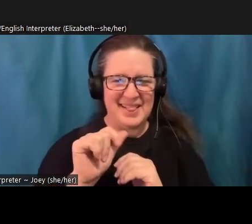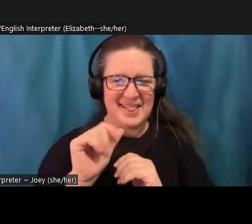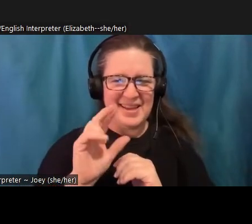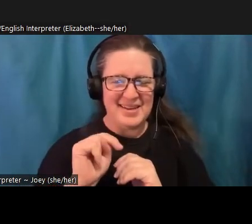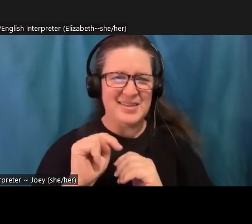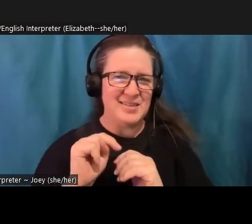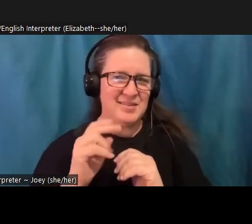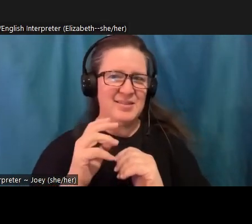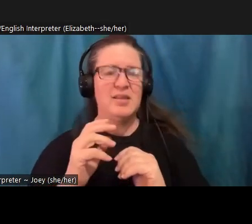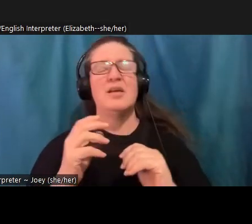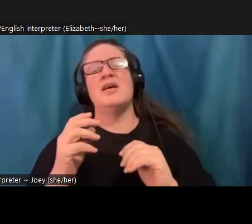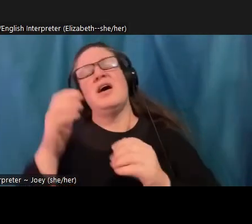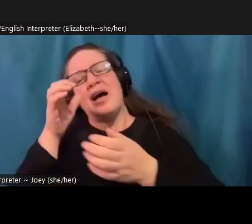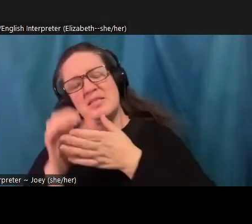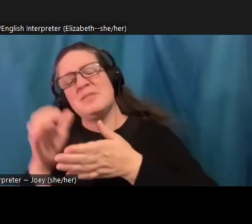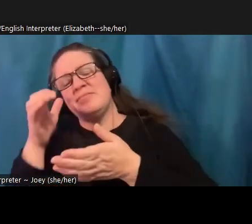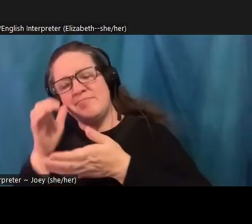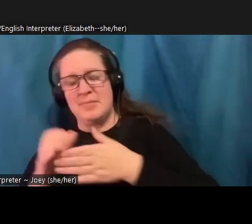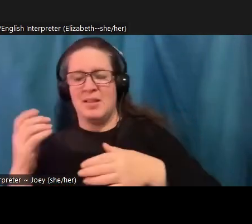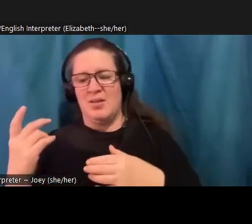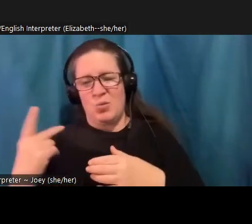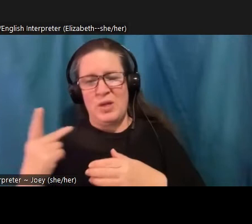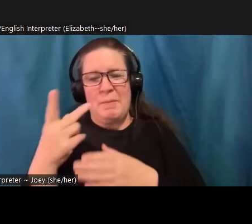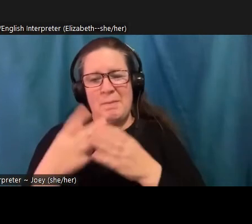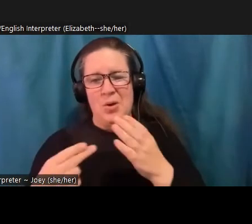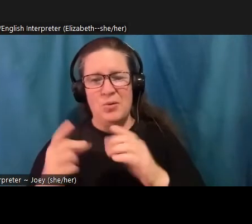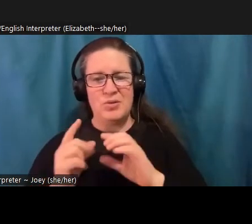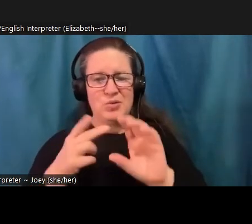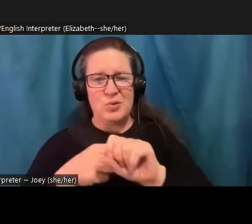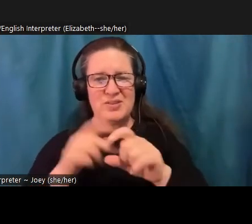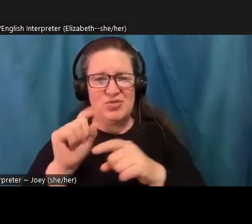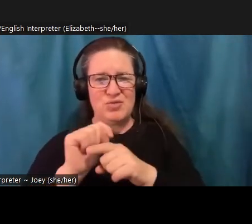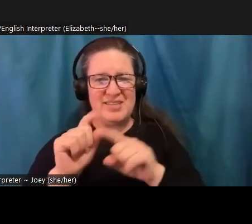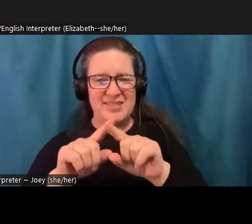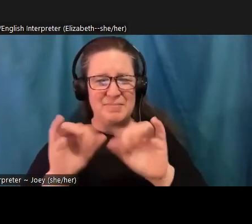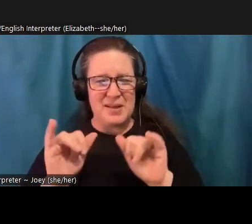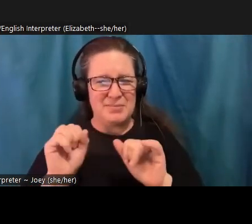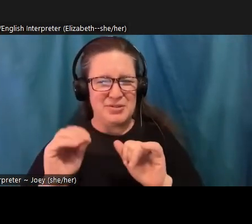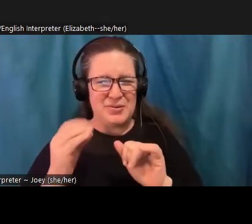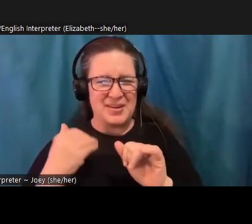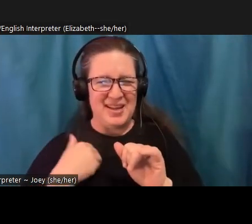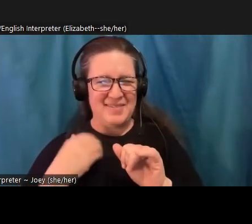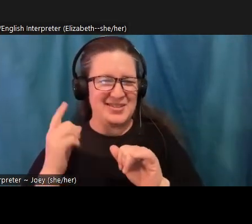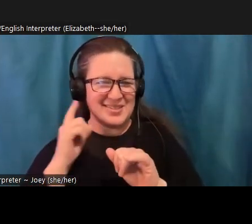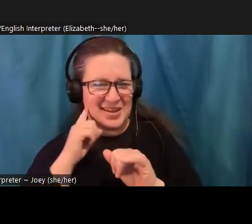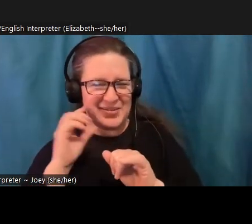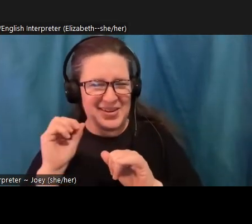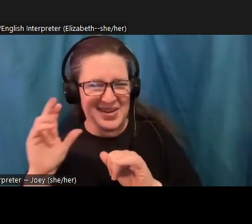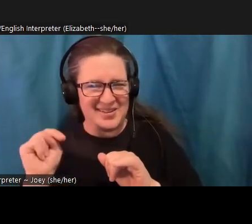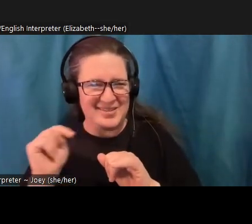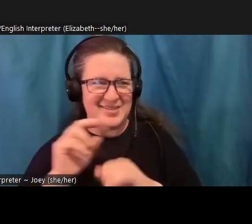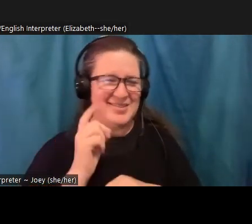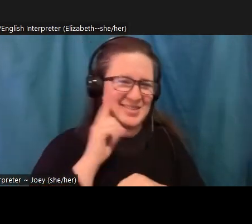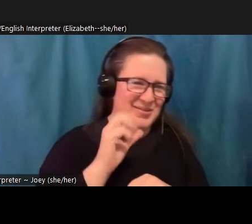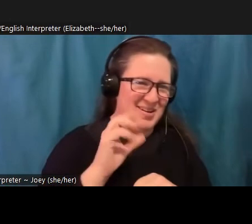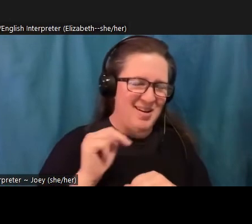training at the same time. So thank you. I'm a licensed mental